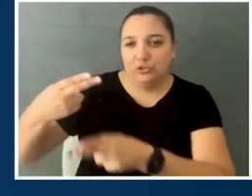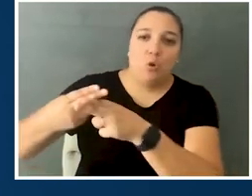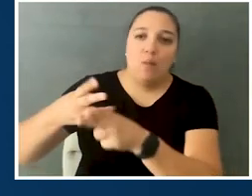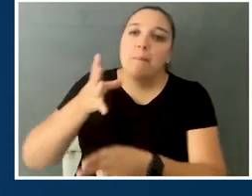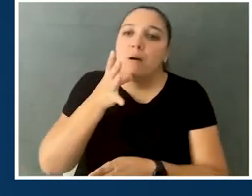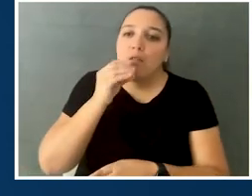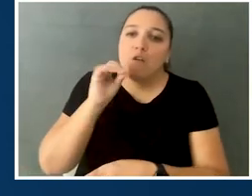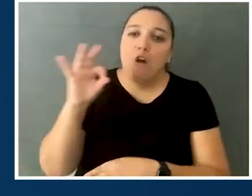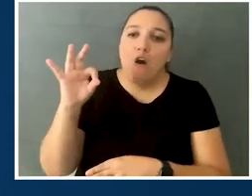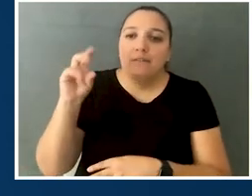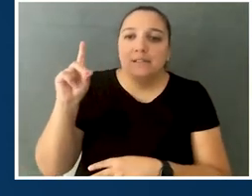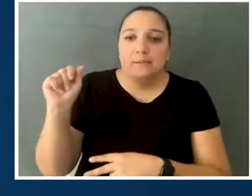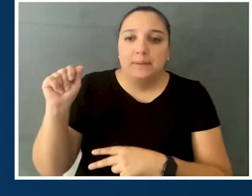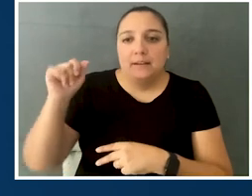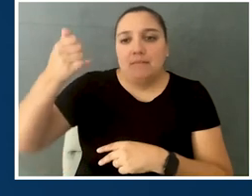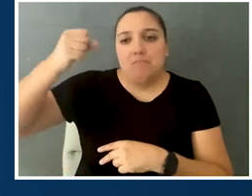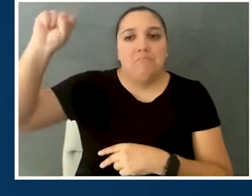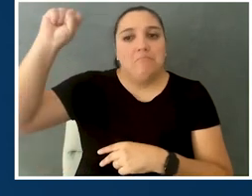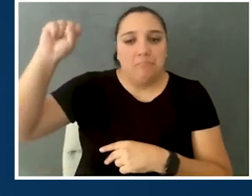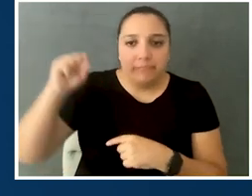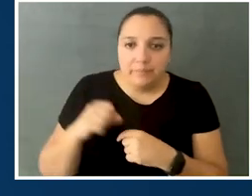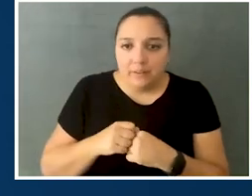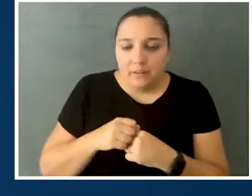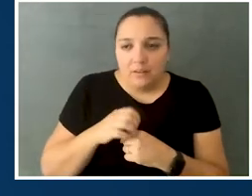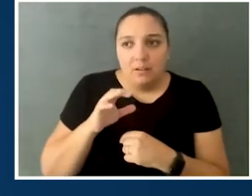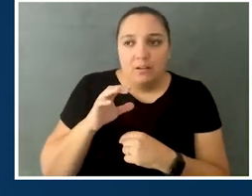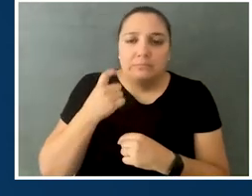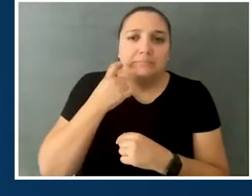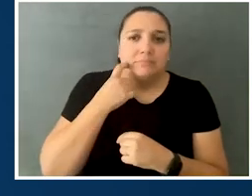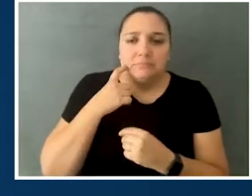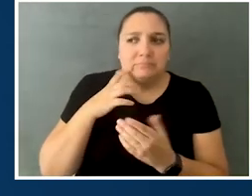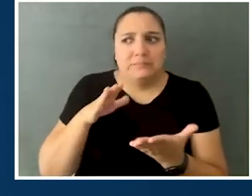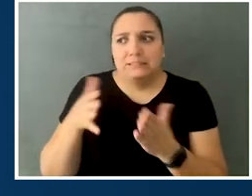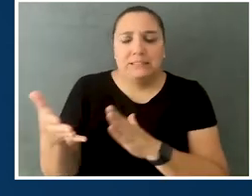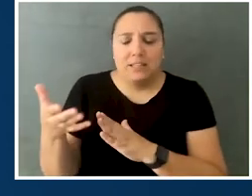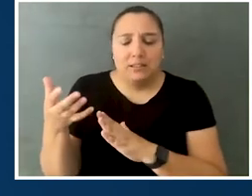the mother of the disability movement, and her death was sudden,